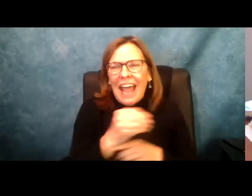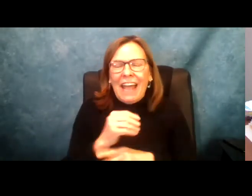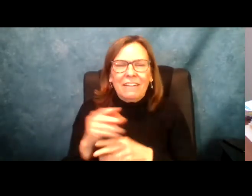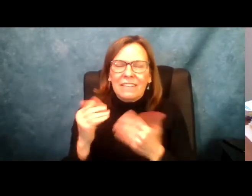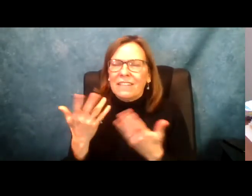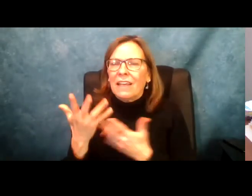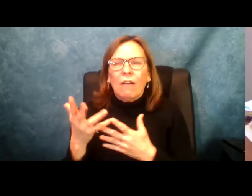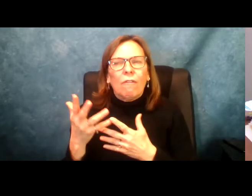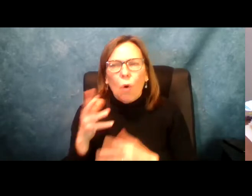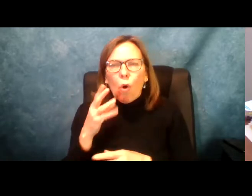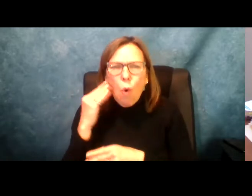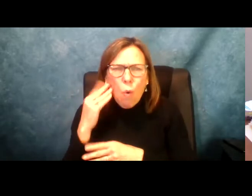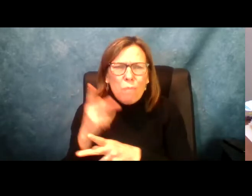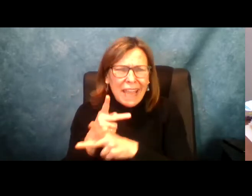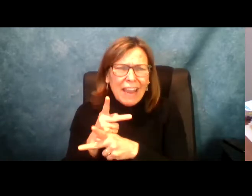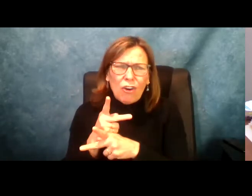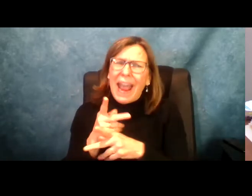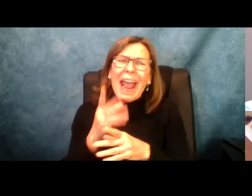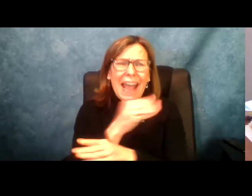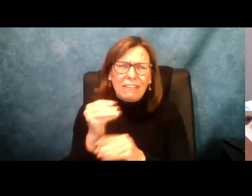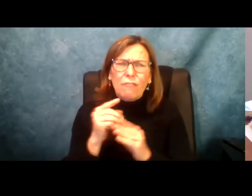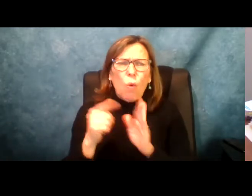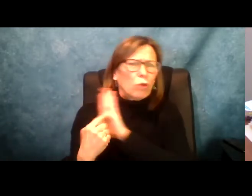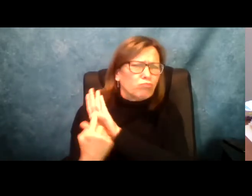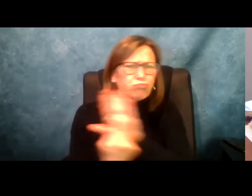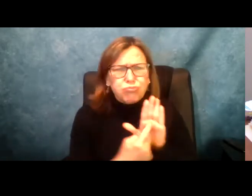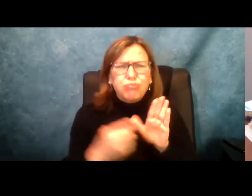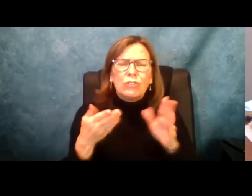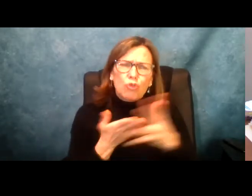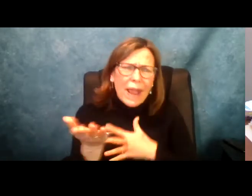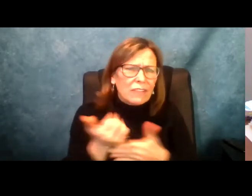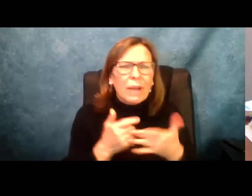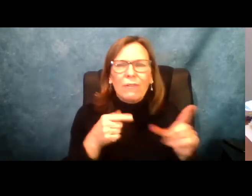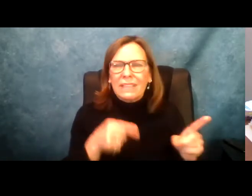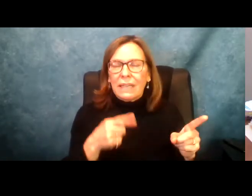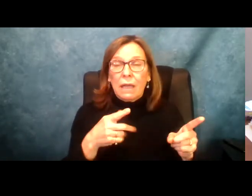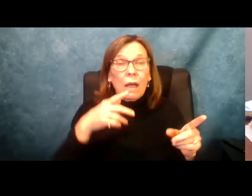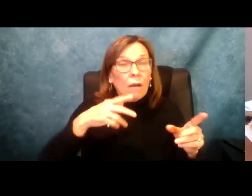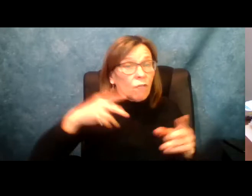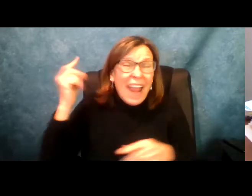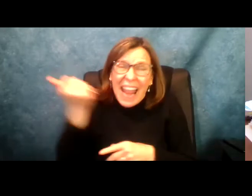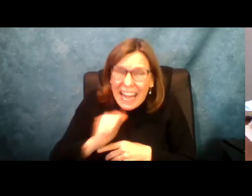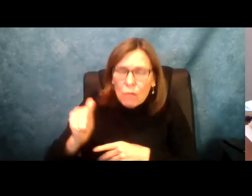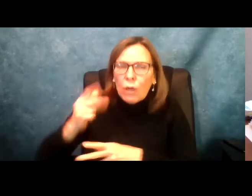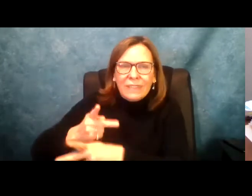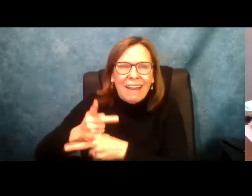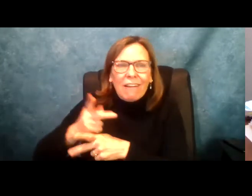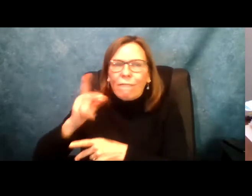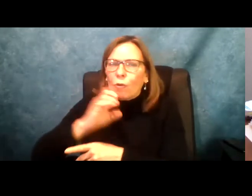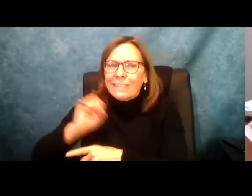are here to advocate for fair wages, fair pay for home care bill and transparency. Listen , we know the shortage is